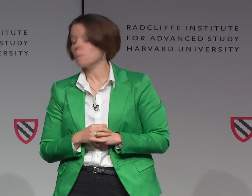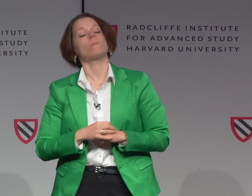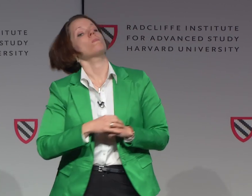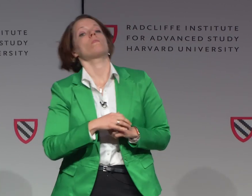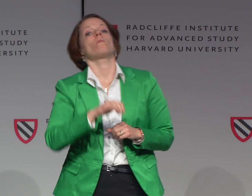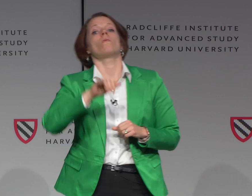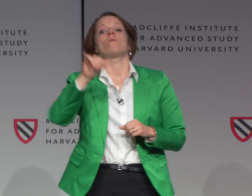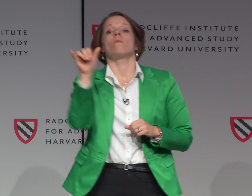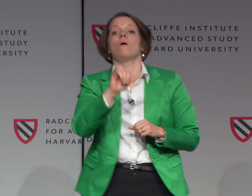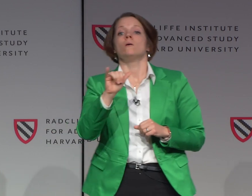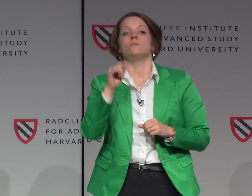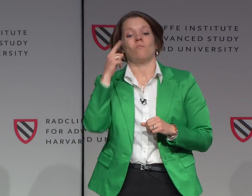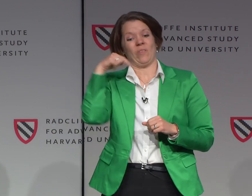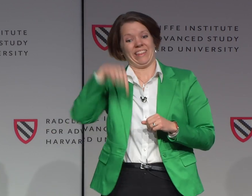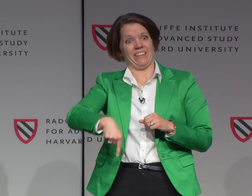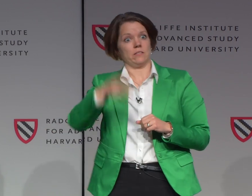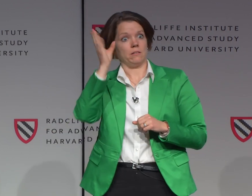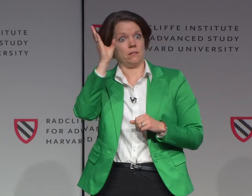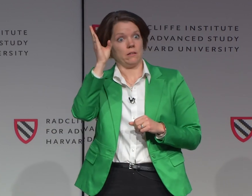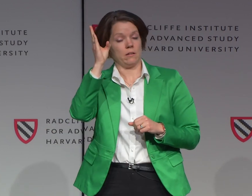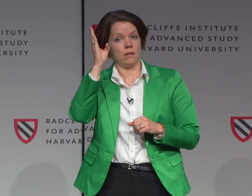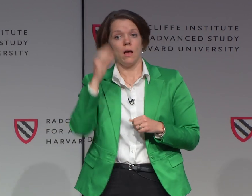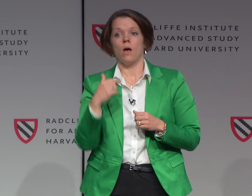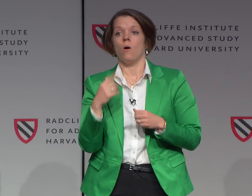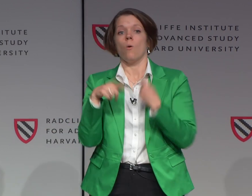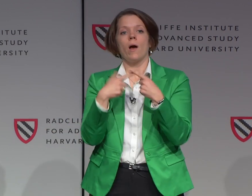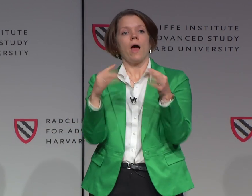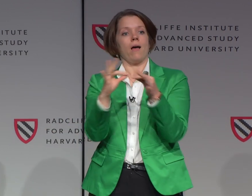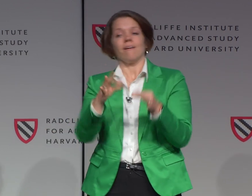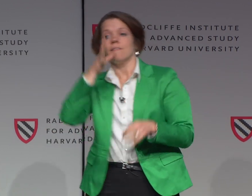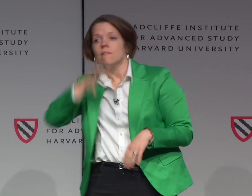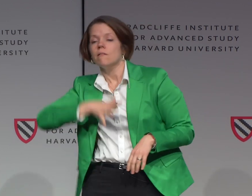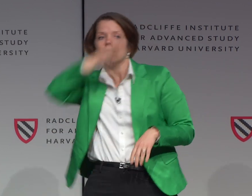may need to use an interpreter for someone who does not sign.